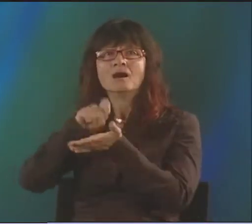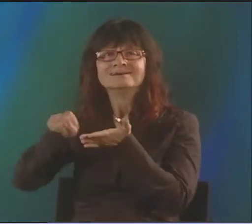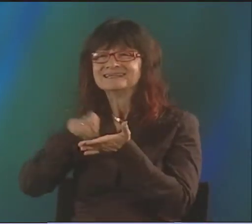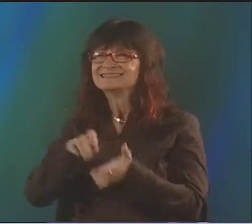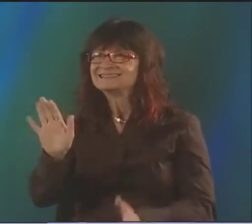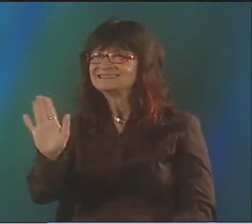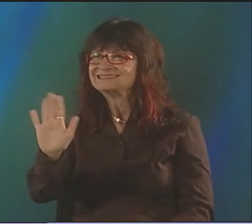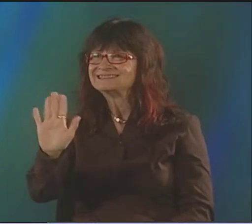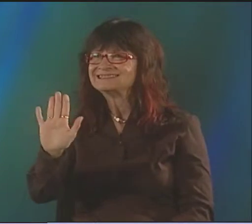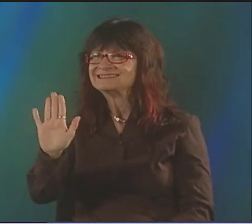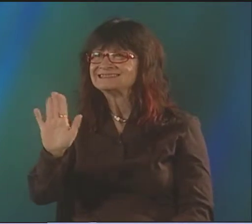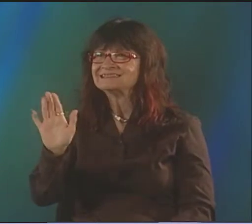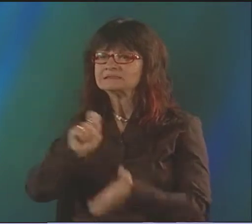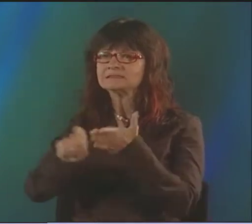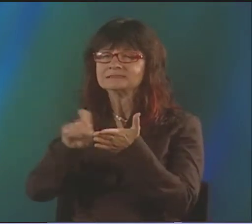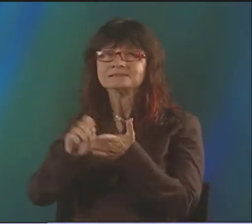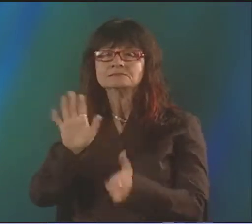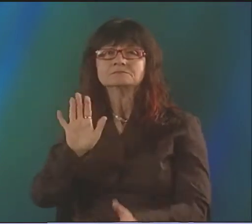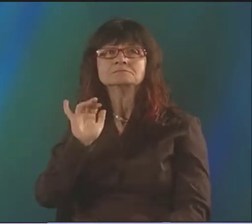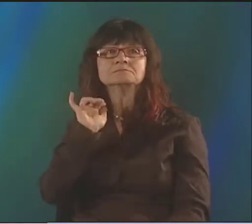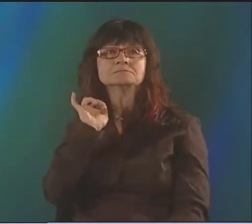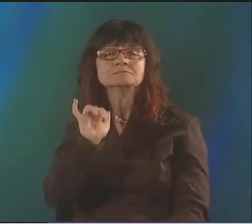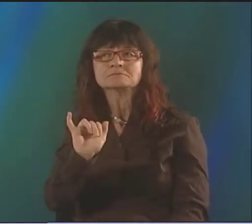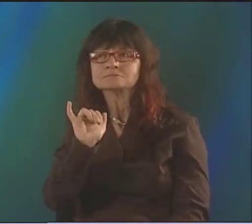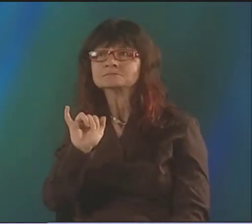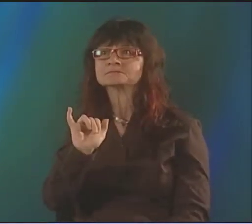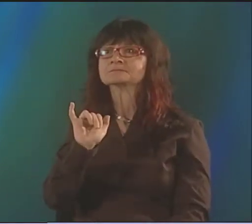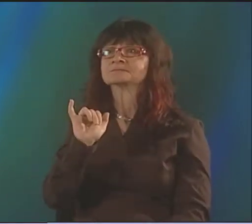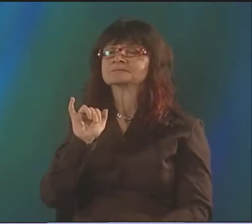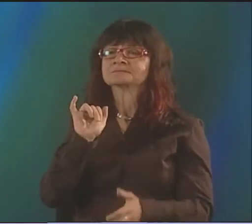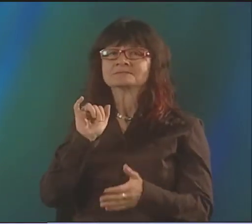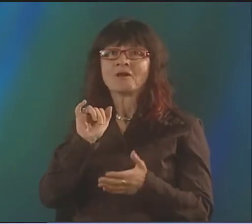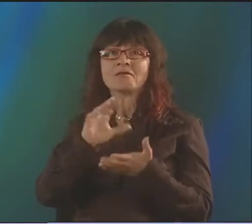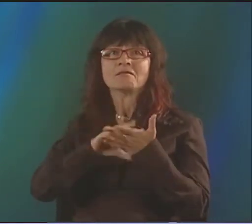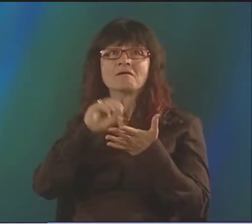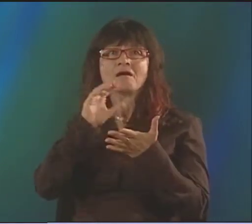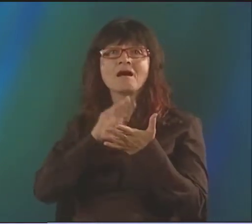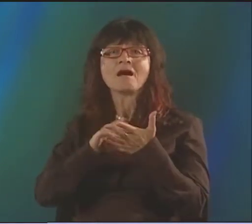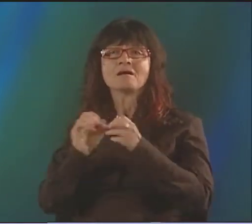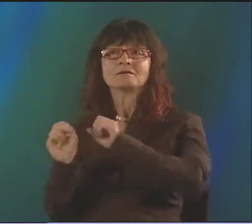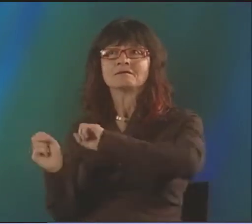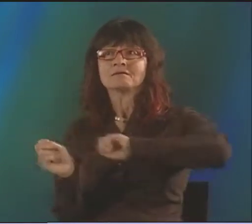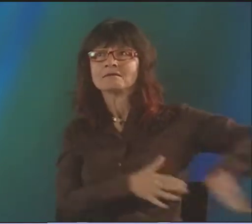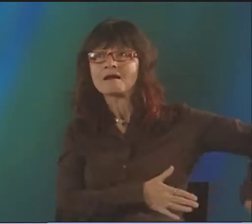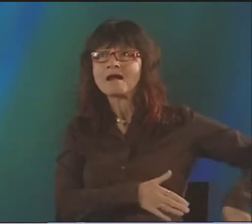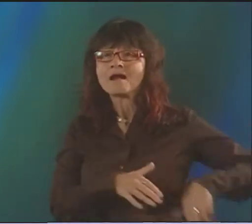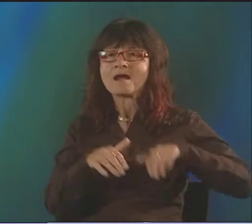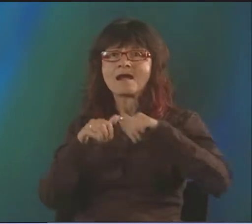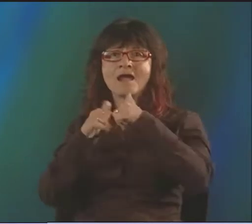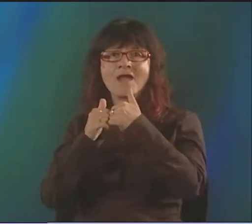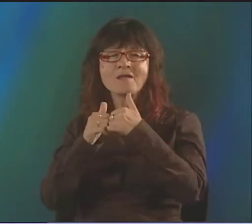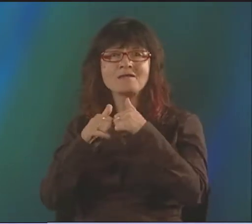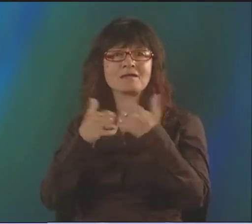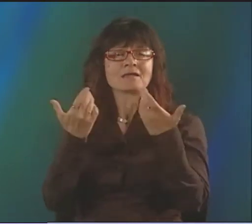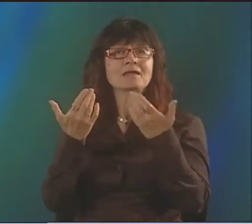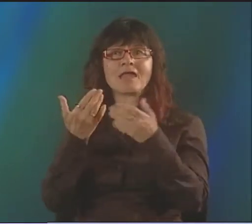HE SAID, "WELL, HOW DO YOU CREATE YOUR STUFF?" AND I SAID, "WELL, I WRITE IT DOWN FIRST." AND FROM HIM, I LEARNED THAT I SHOULD PUT THE ENGLISH